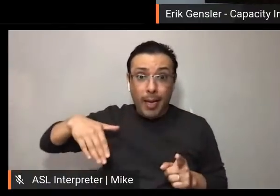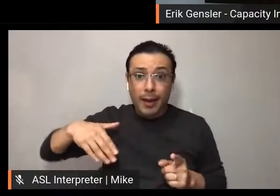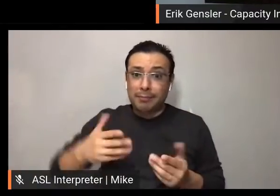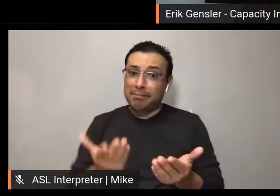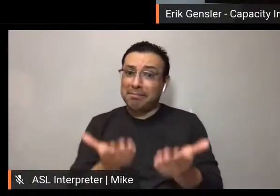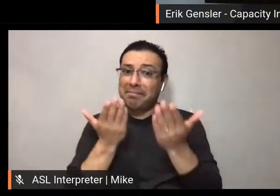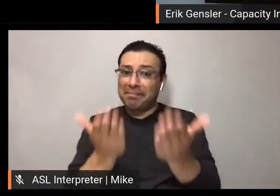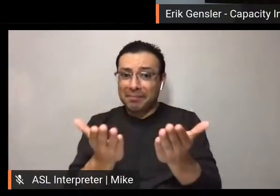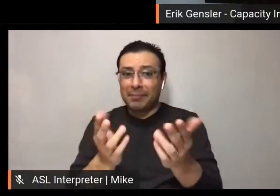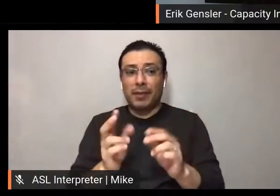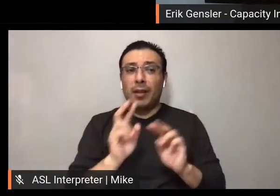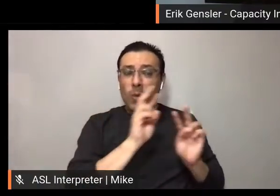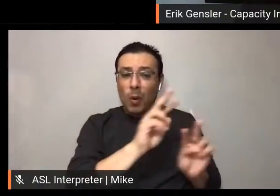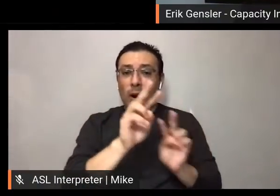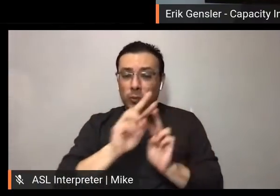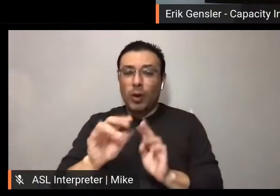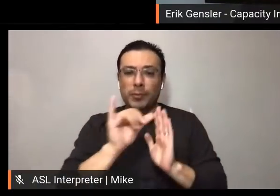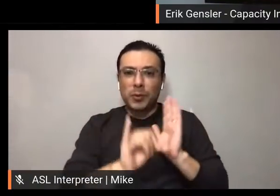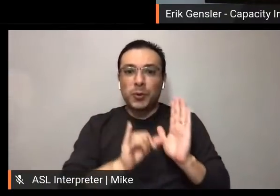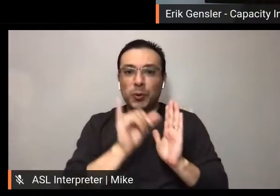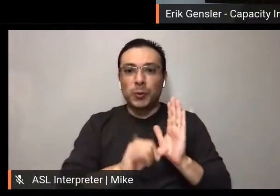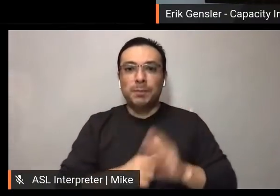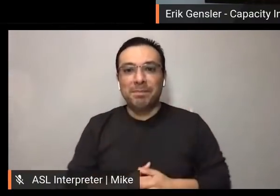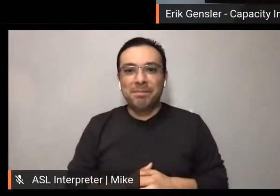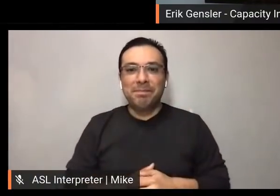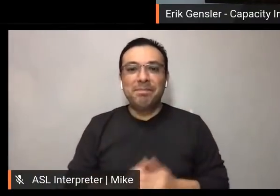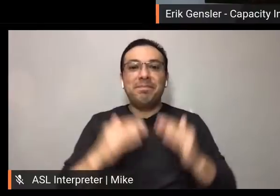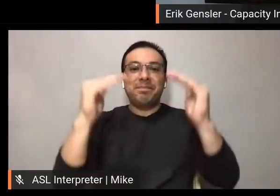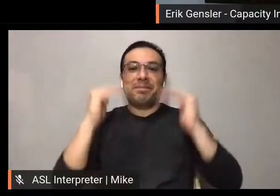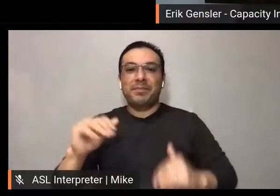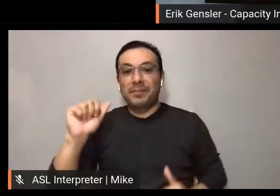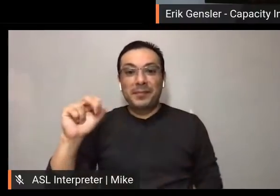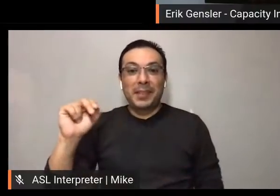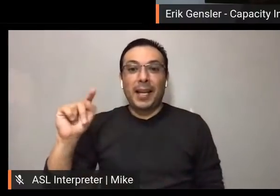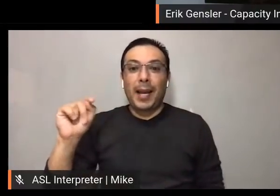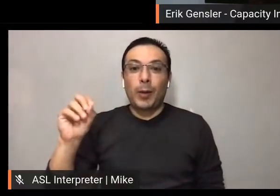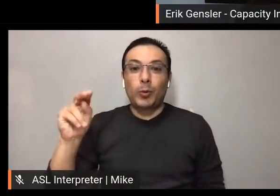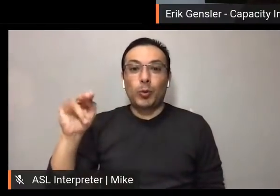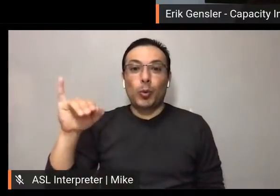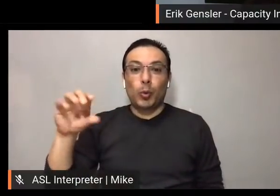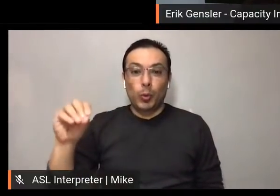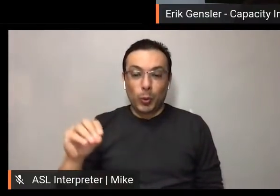Next up, we have Antonio Davis, Jr., who serves as the digital marketing